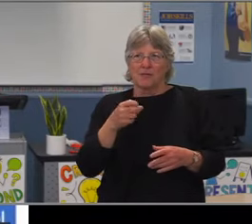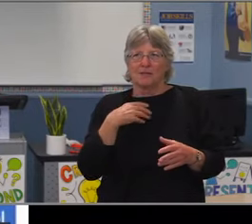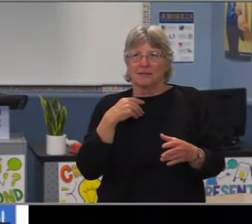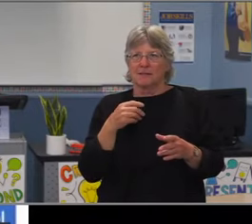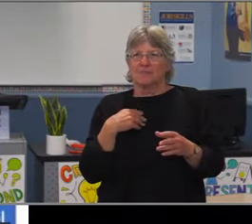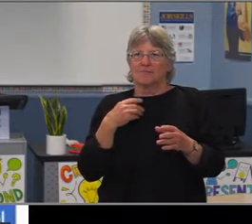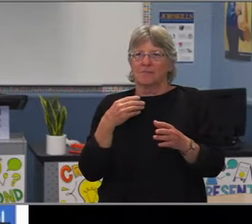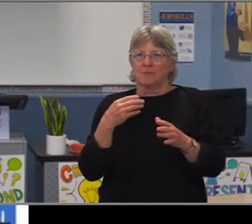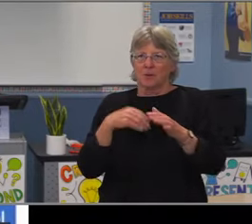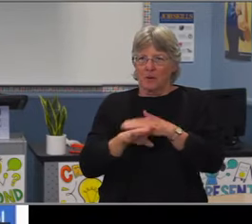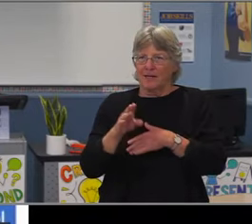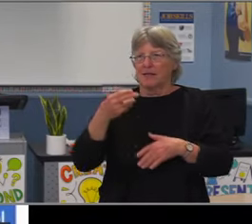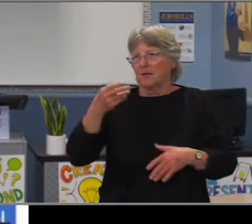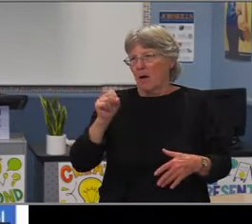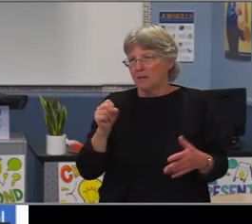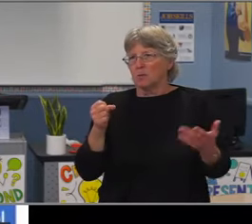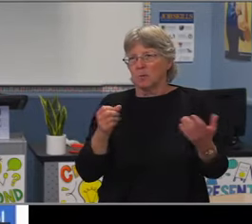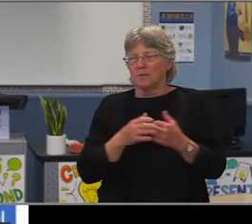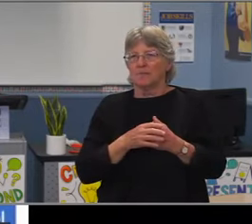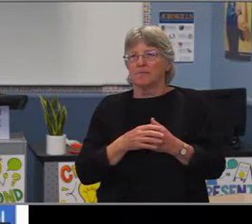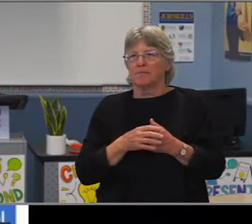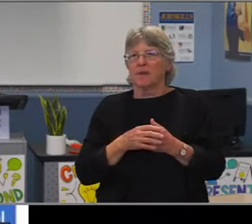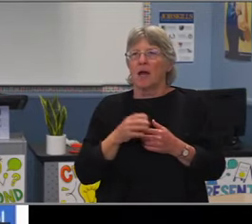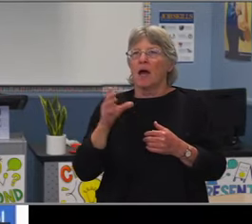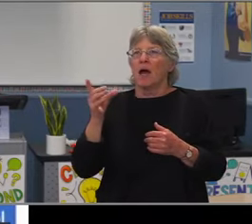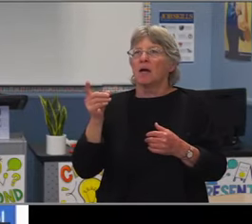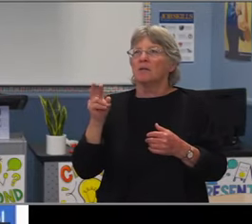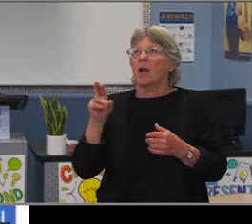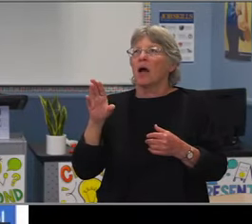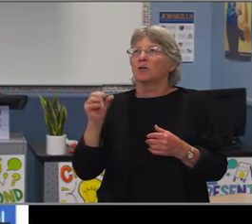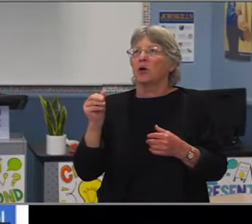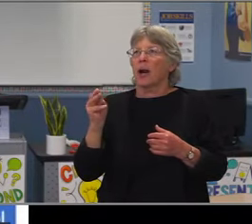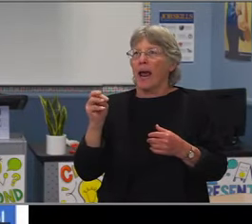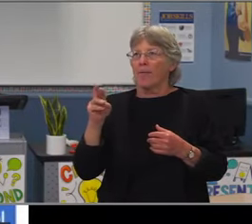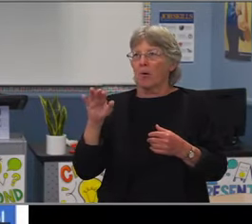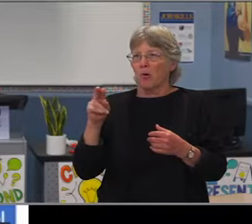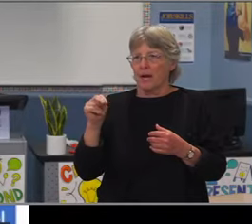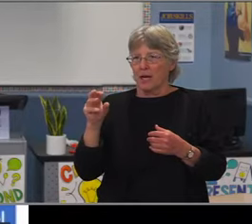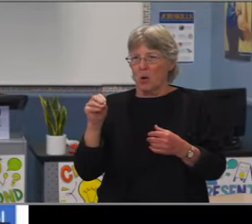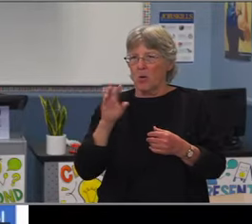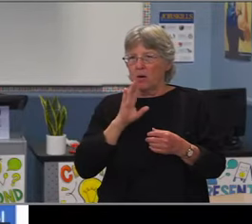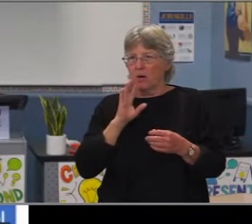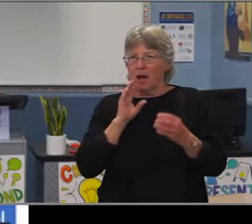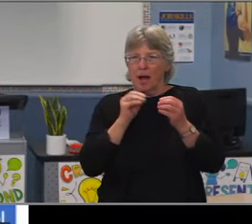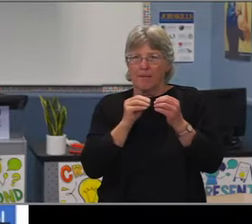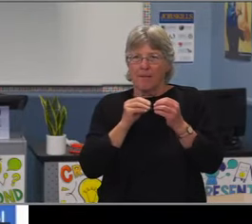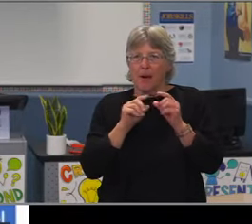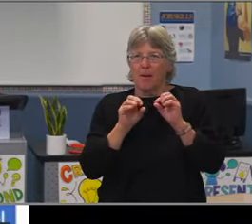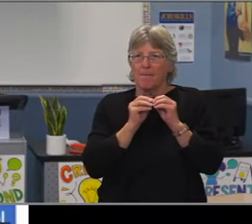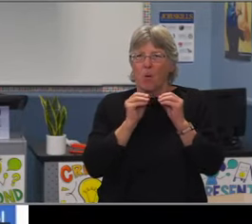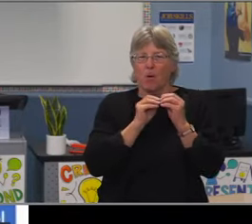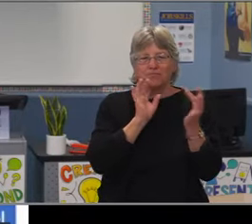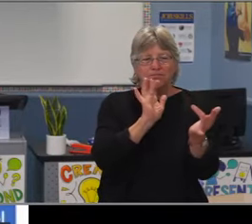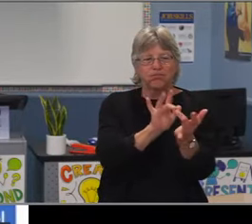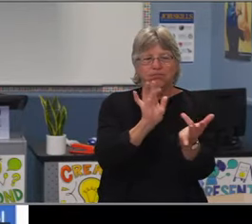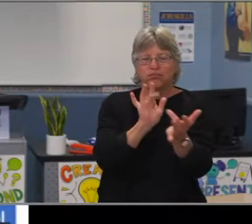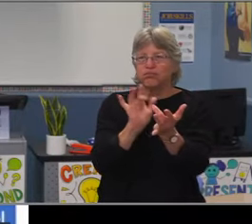to believe in themselves and give them the skills to tackle those difficult assignments and earn an A in a class,